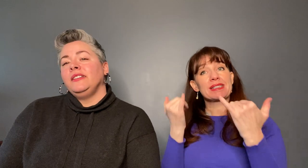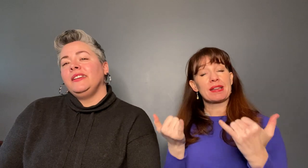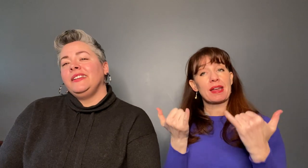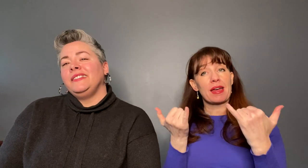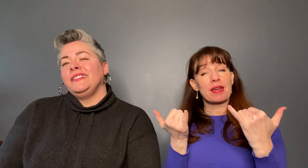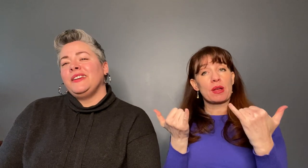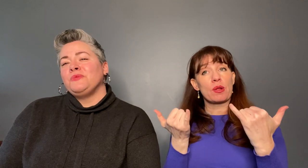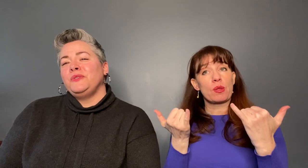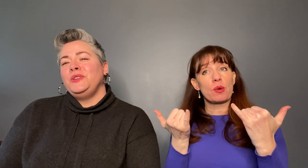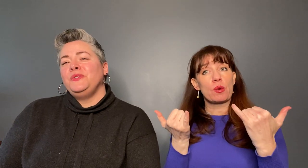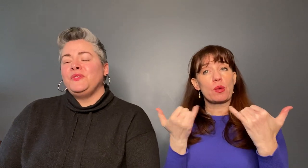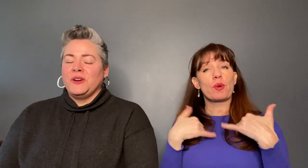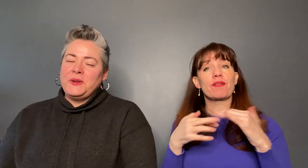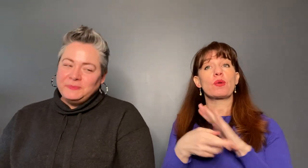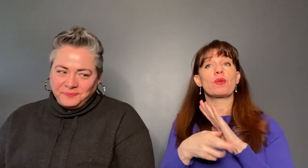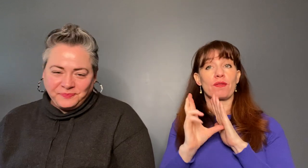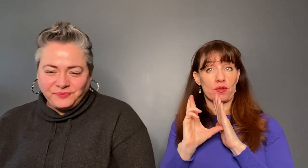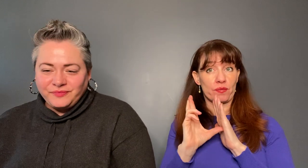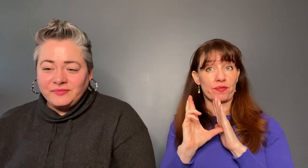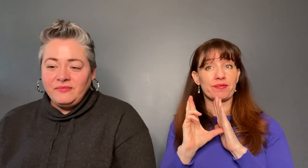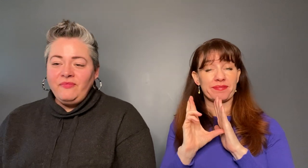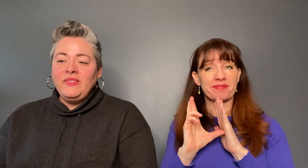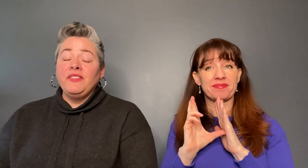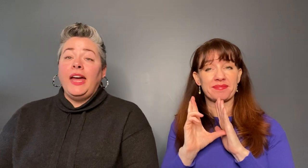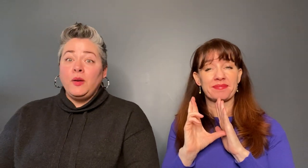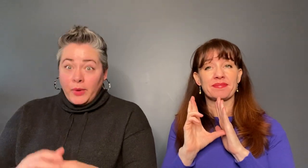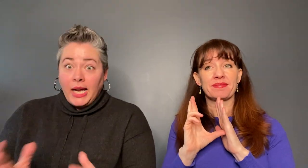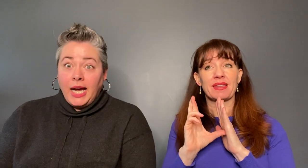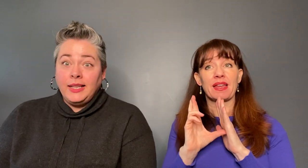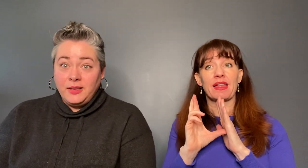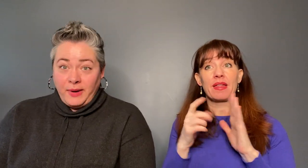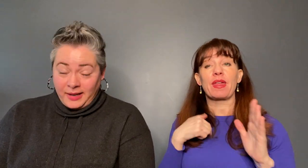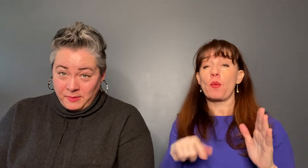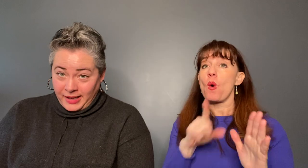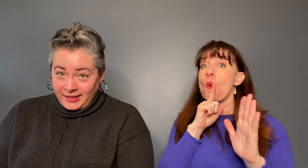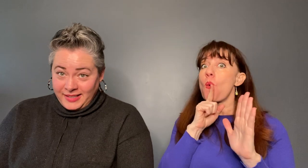review for you that we highly recommend,